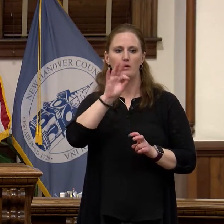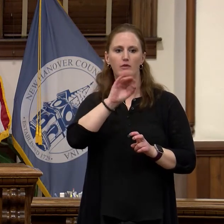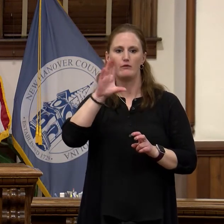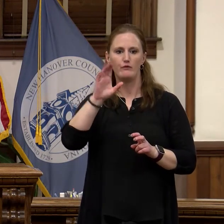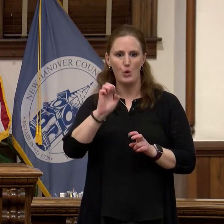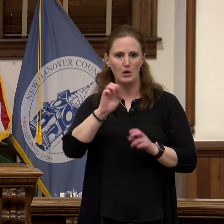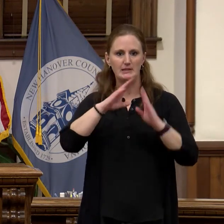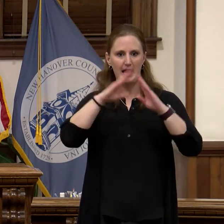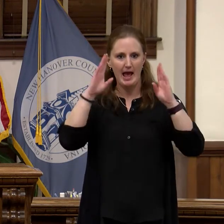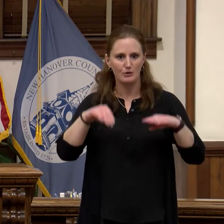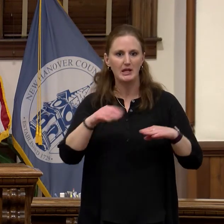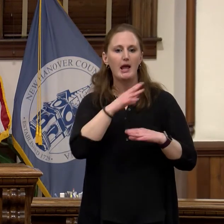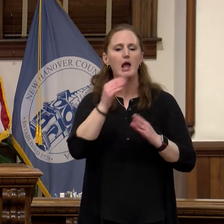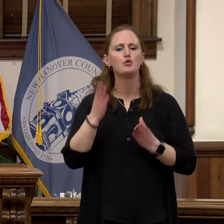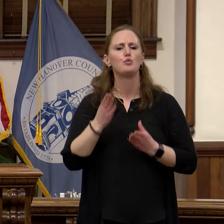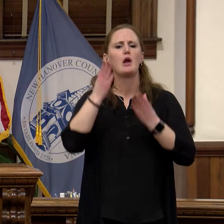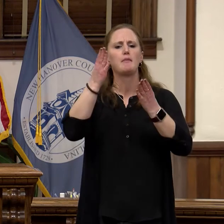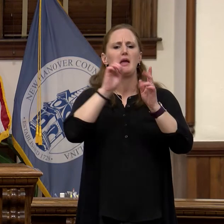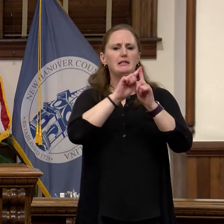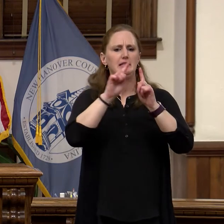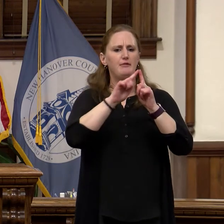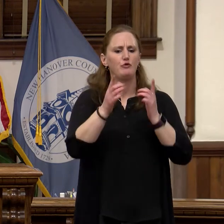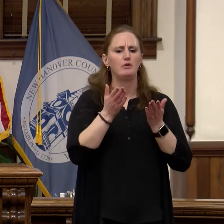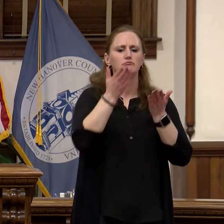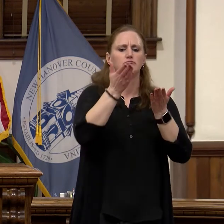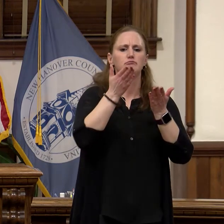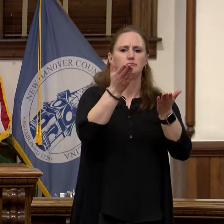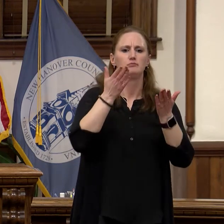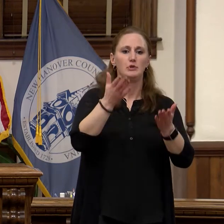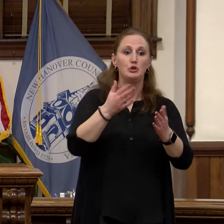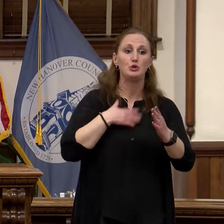recommend strategies to improve and increase the stock of available